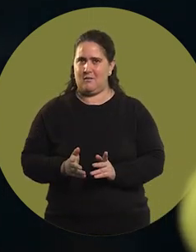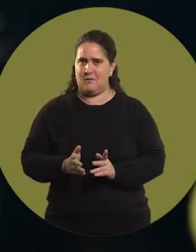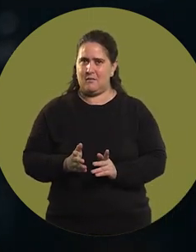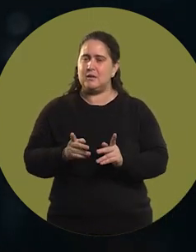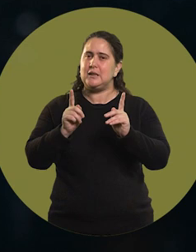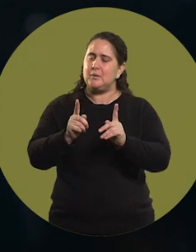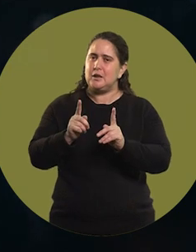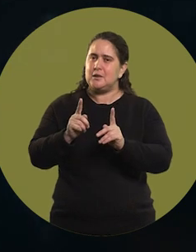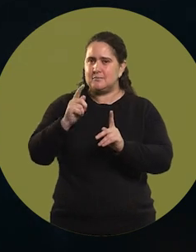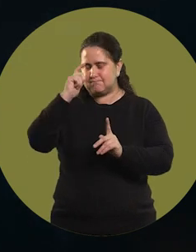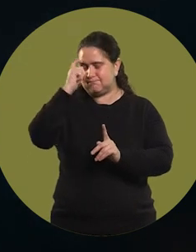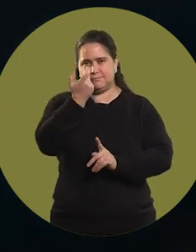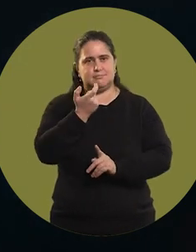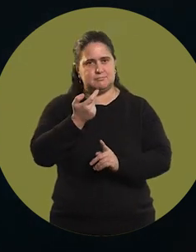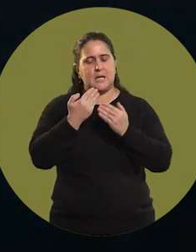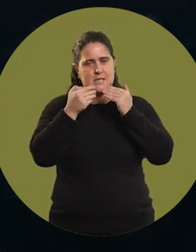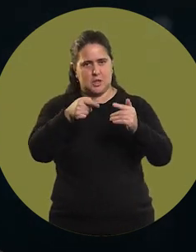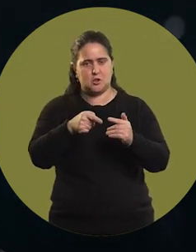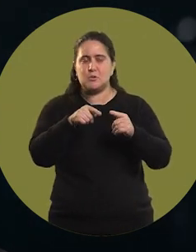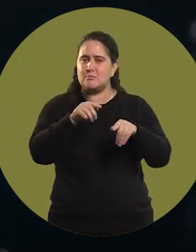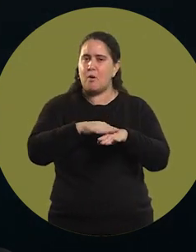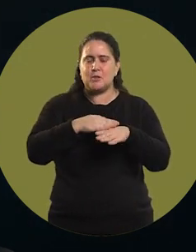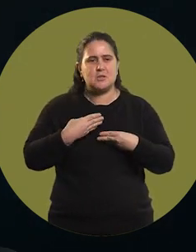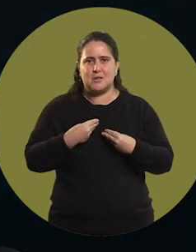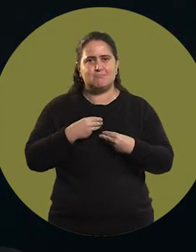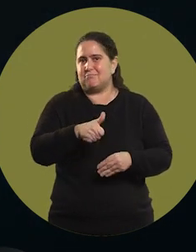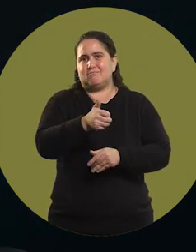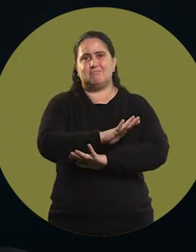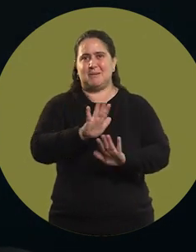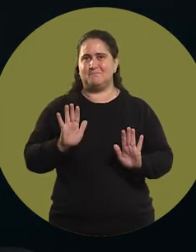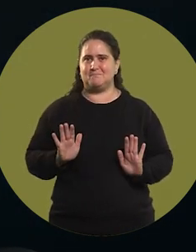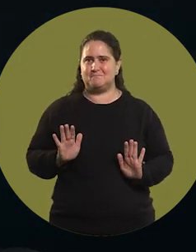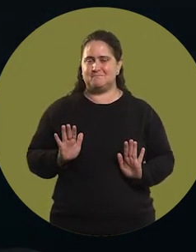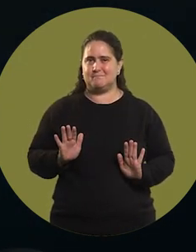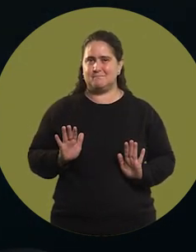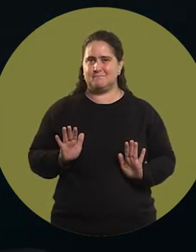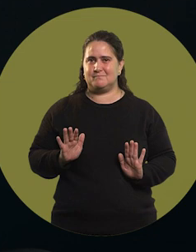And that changed me a lot, because I felt that I had already won.